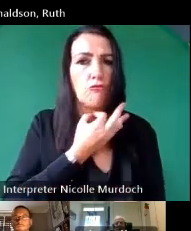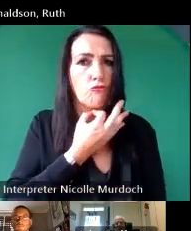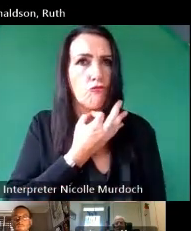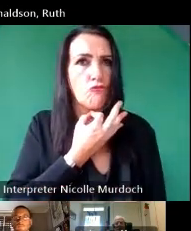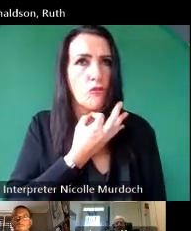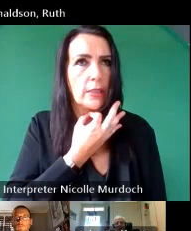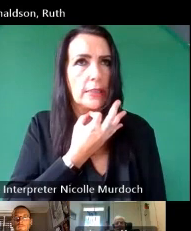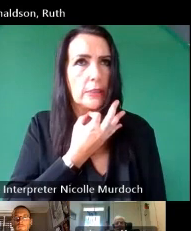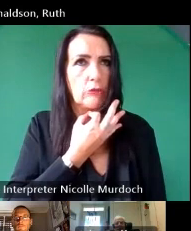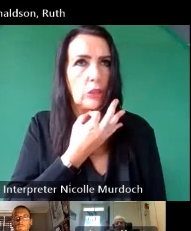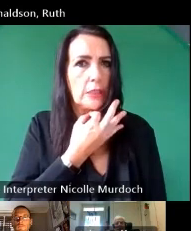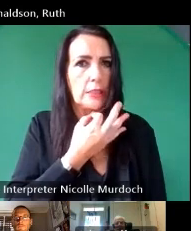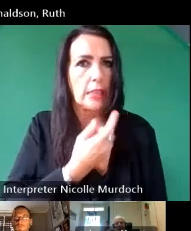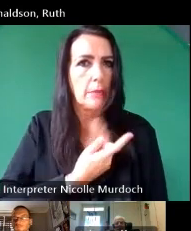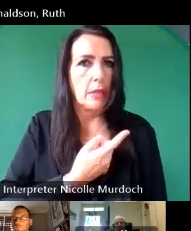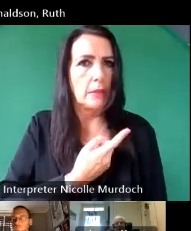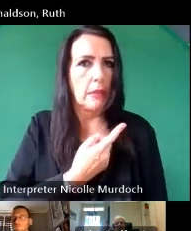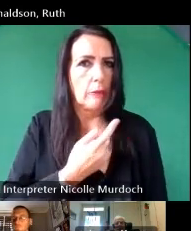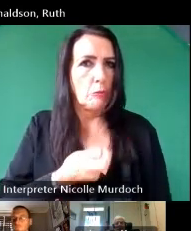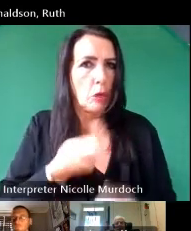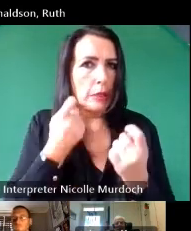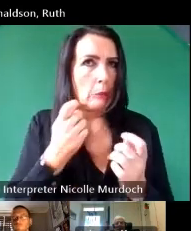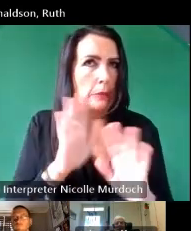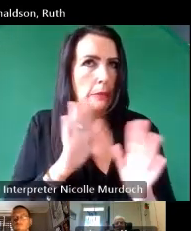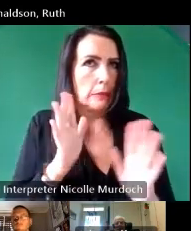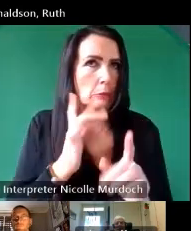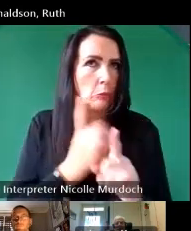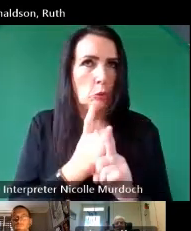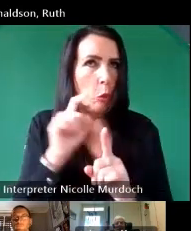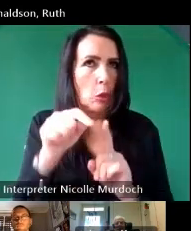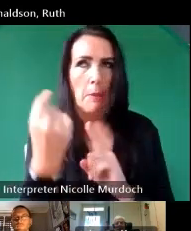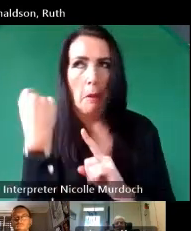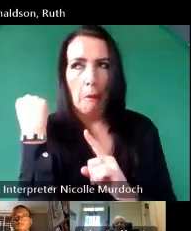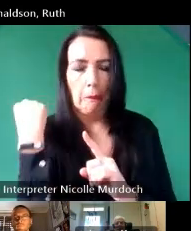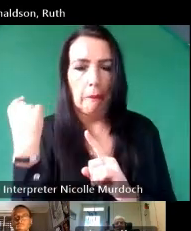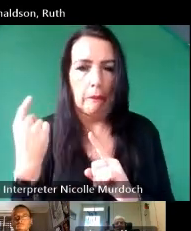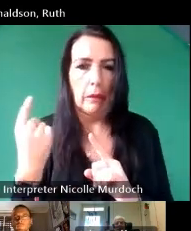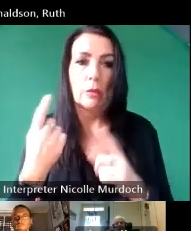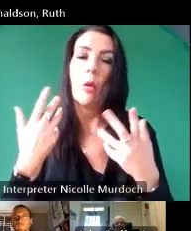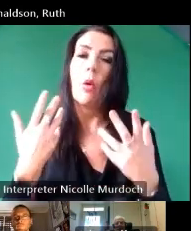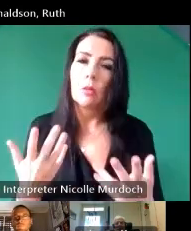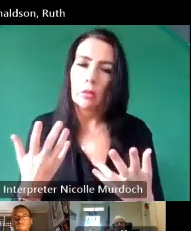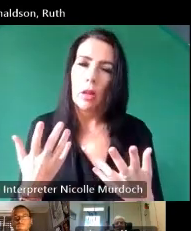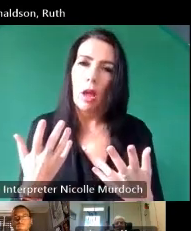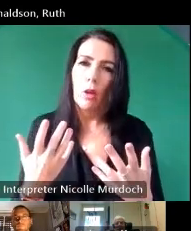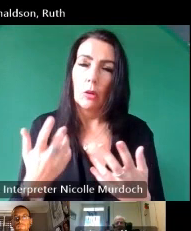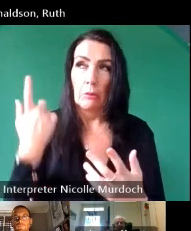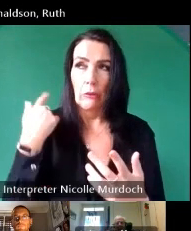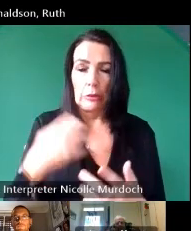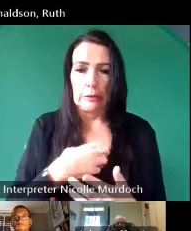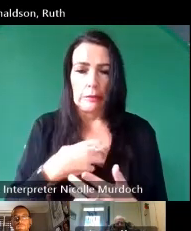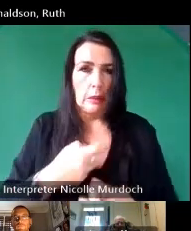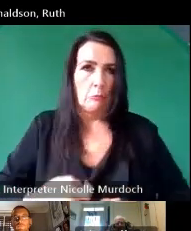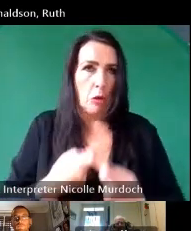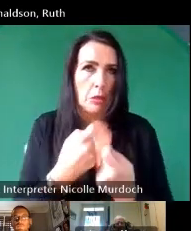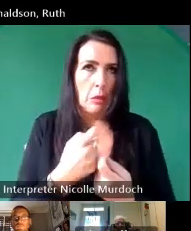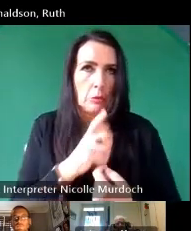risky for her to talk about so she is overcoming a previous fear in telling her story uh through